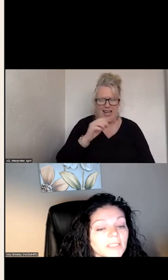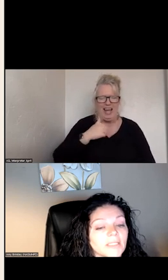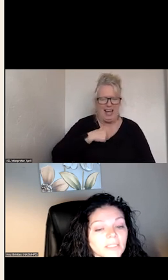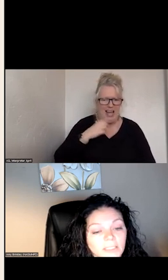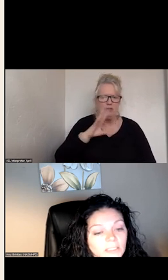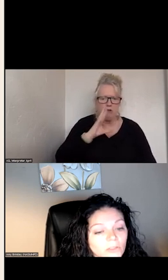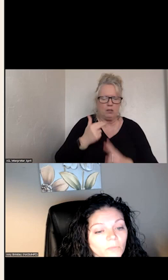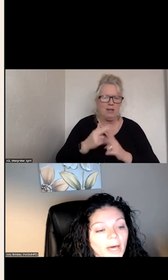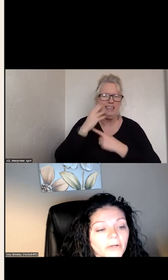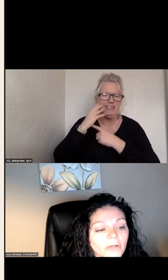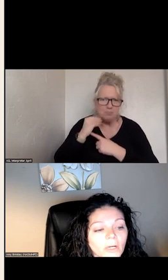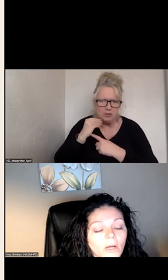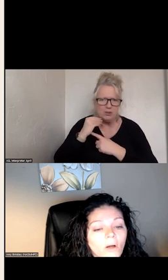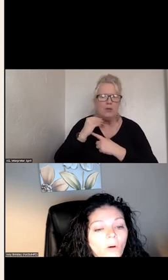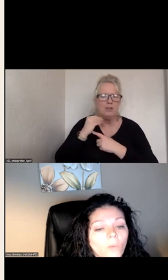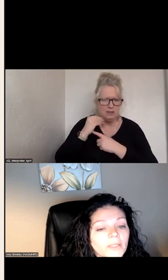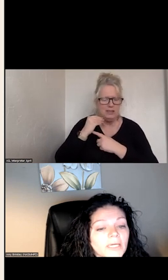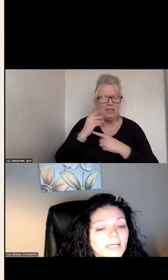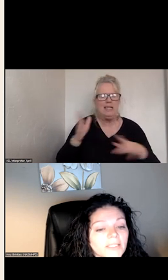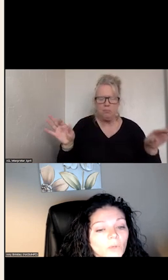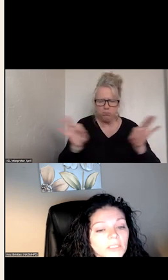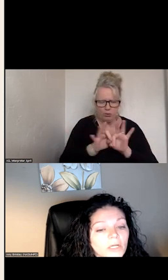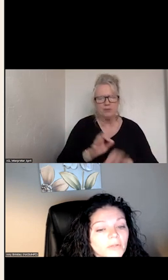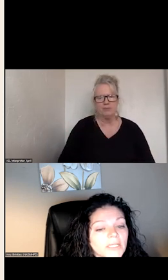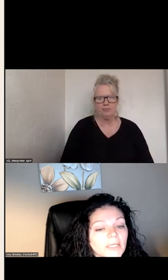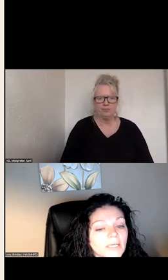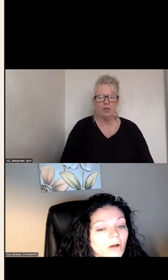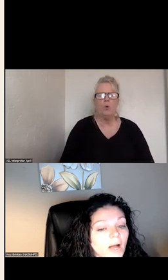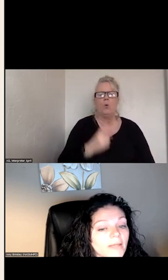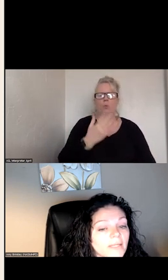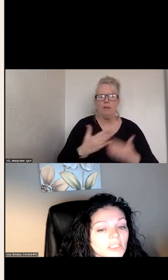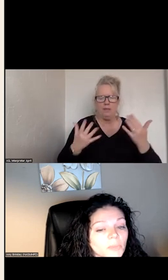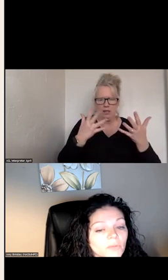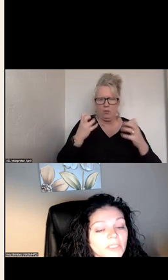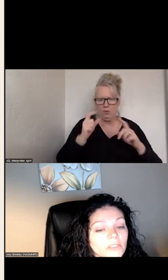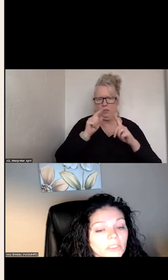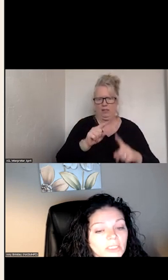SAY THESE THINGS DO MATTER. I WANT TO NOTE THAT THE NATIONAL